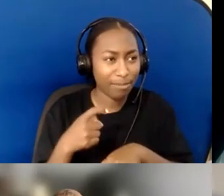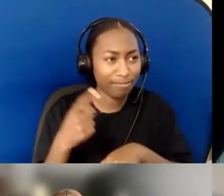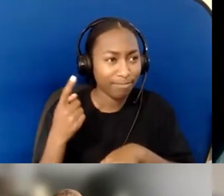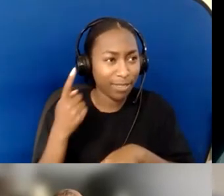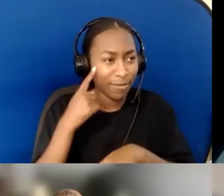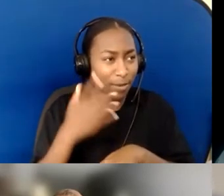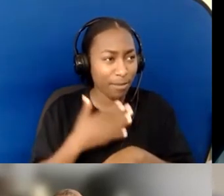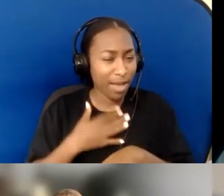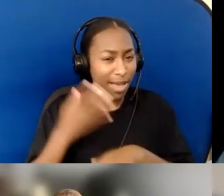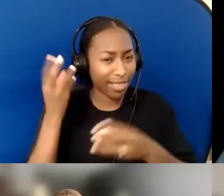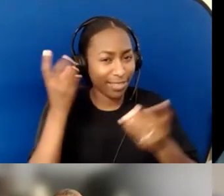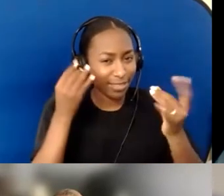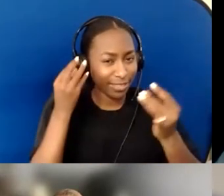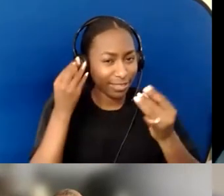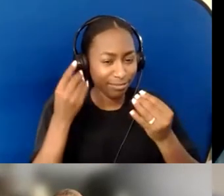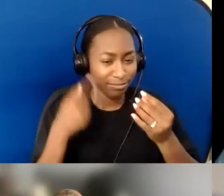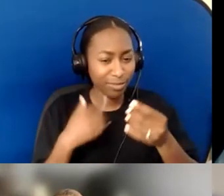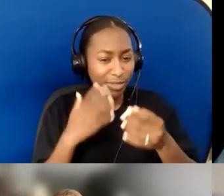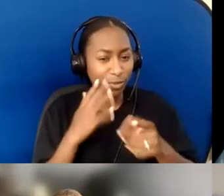so I'm gonna mute for a couple minutes yet.